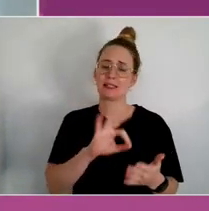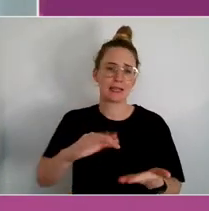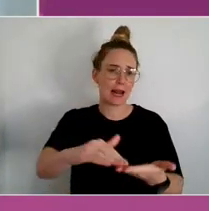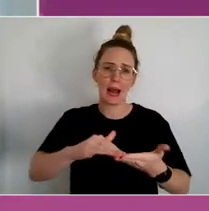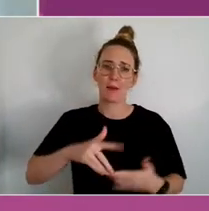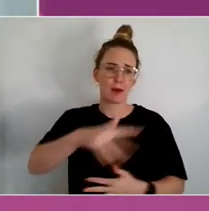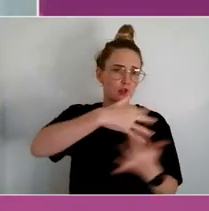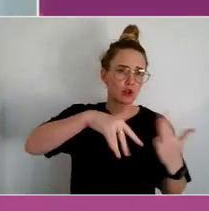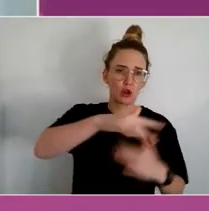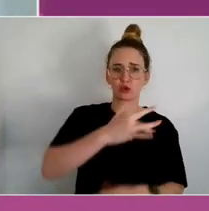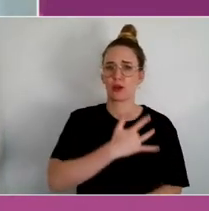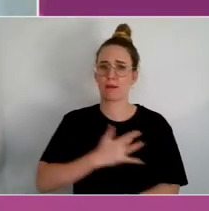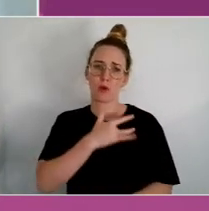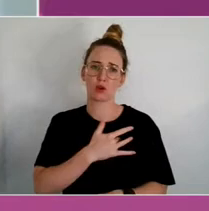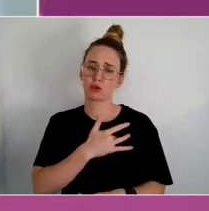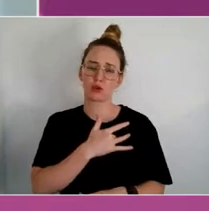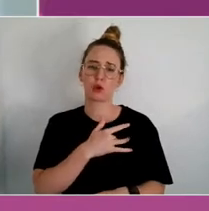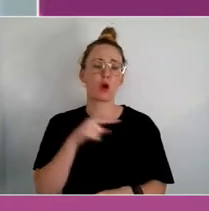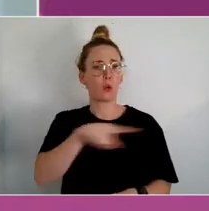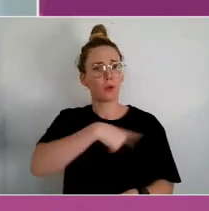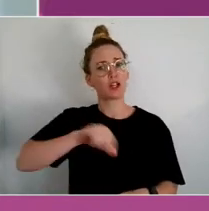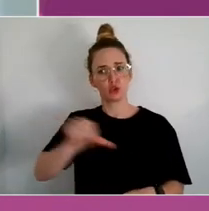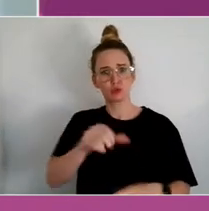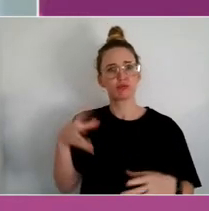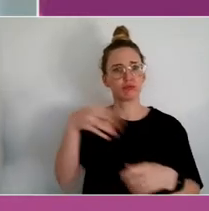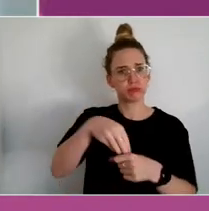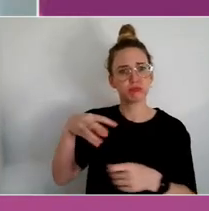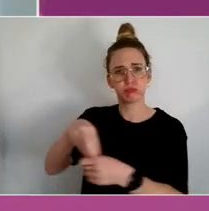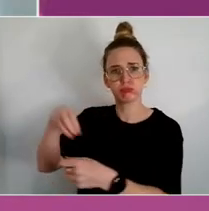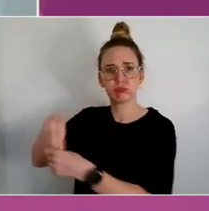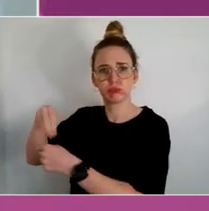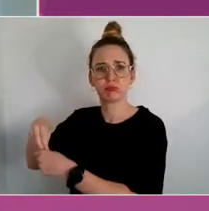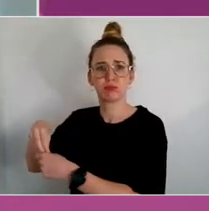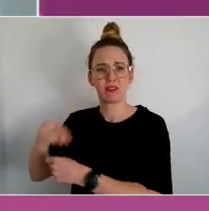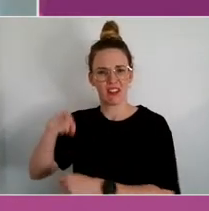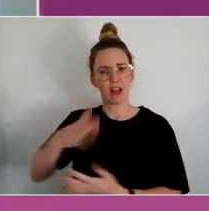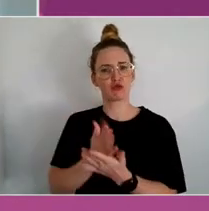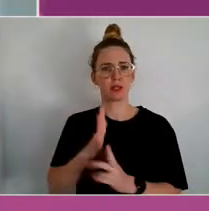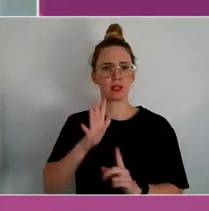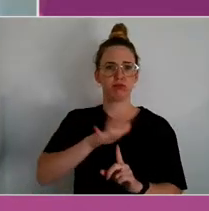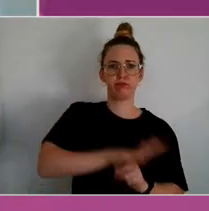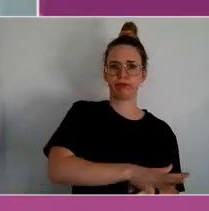That's the opposite of what we should be doing.